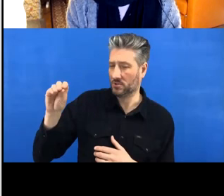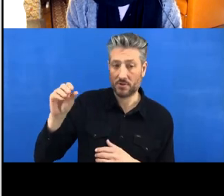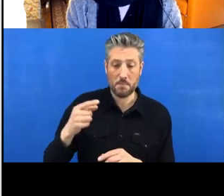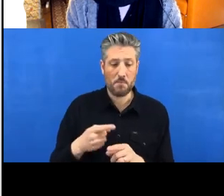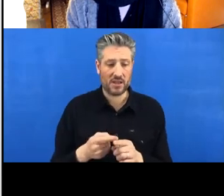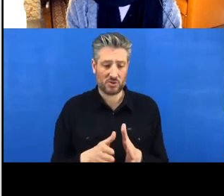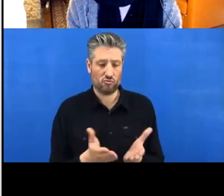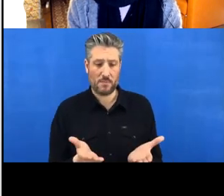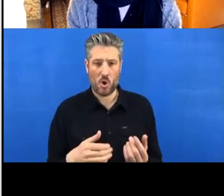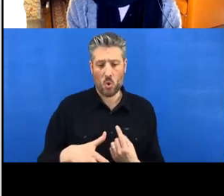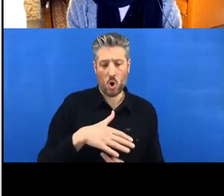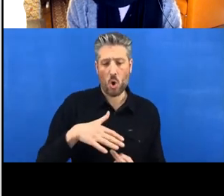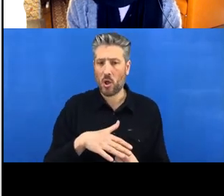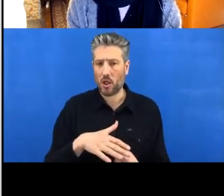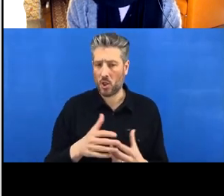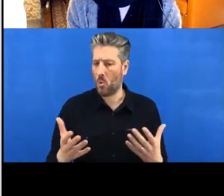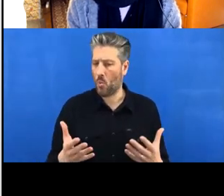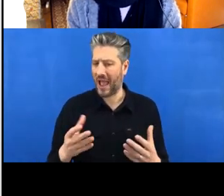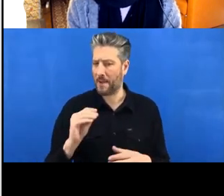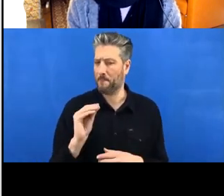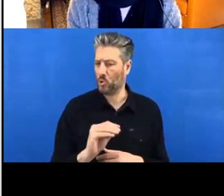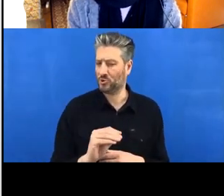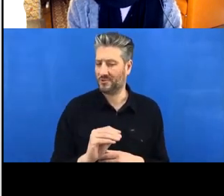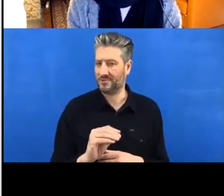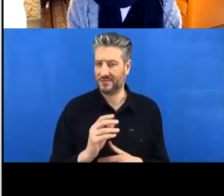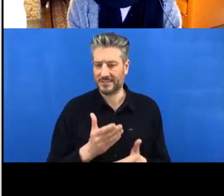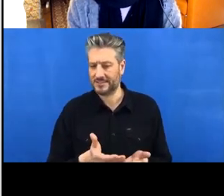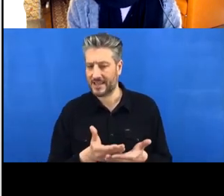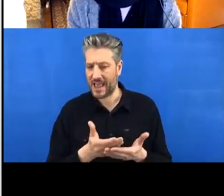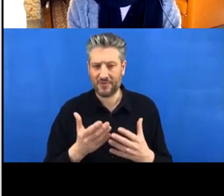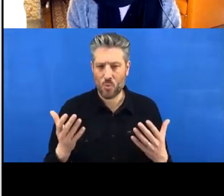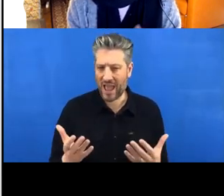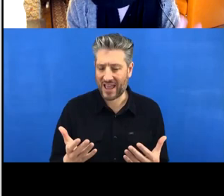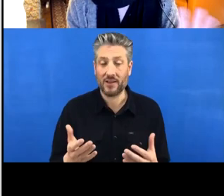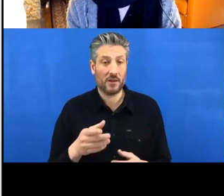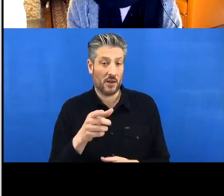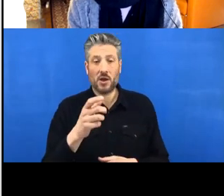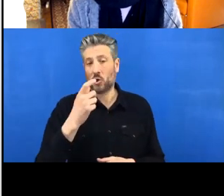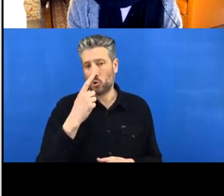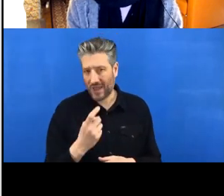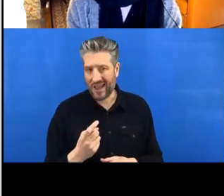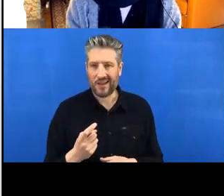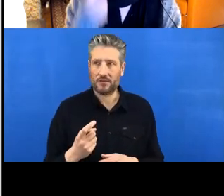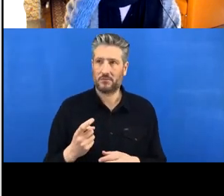You can keep practising this procedure, you can clone things on GitHub and edit them, commit and push